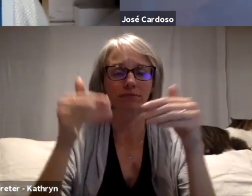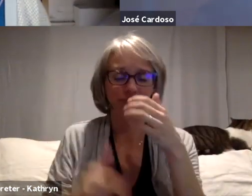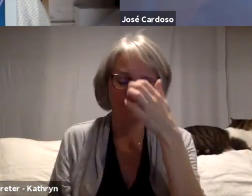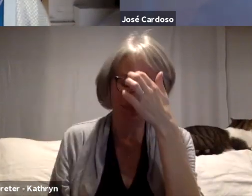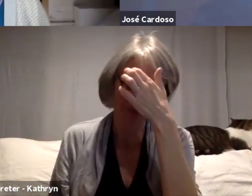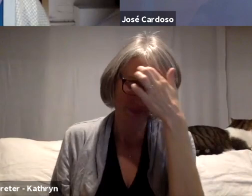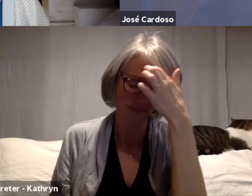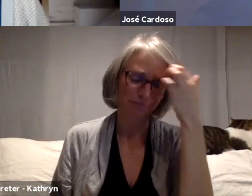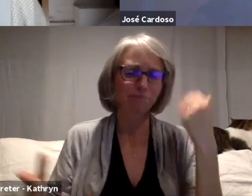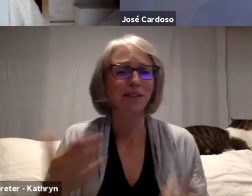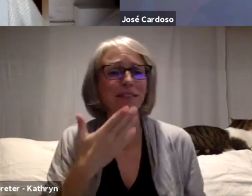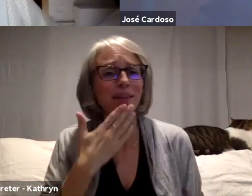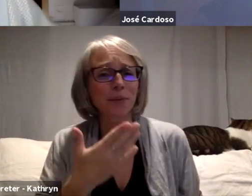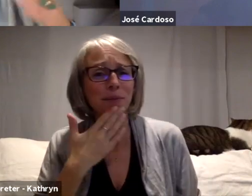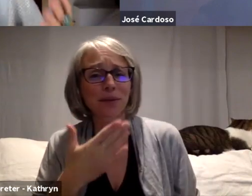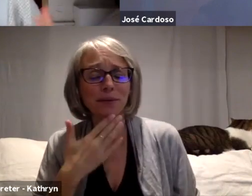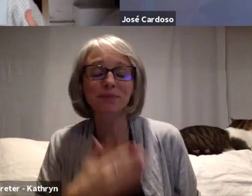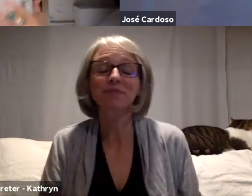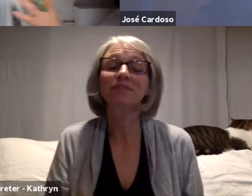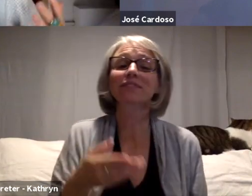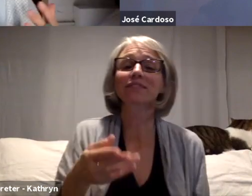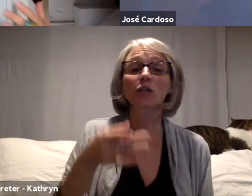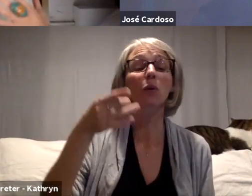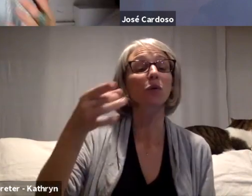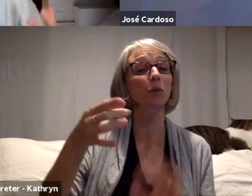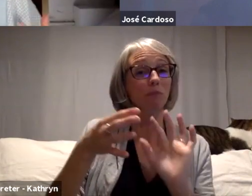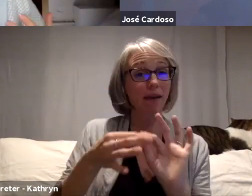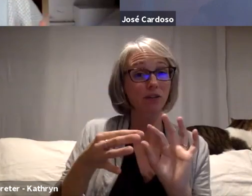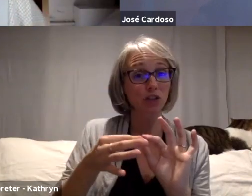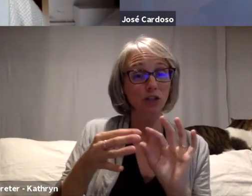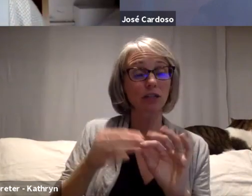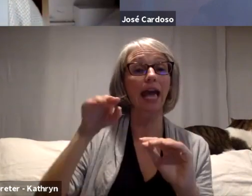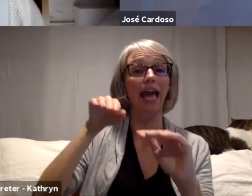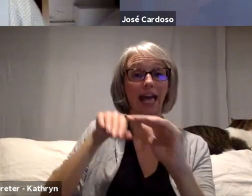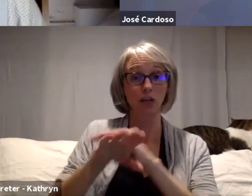a little bit about, you had mentioned going to the community, the process and the protocol that you had to follow, and,